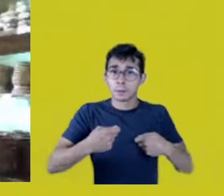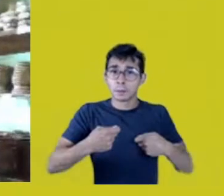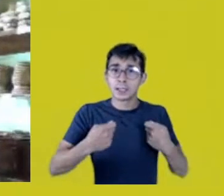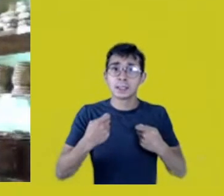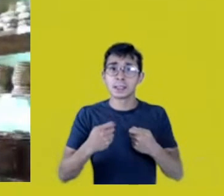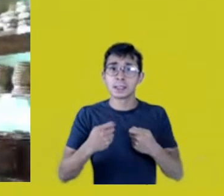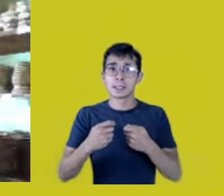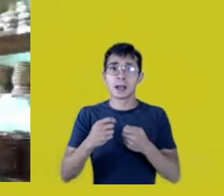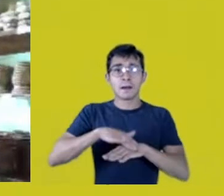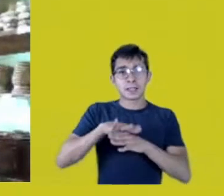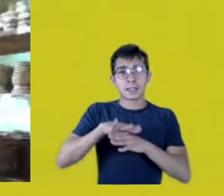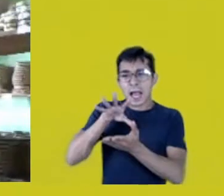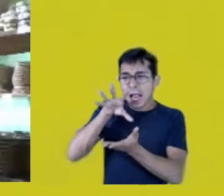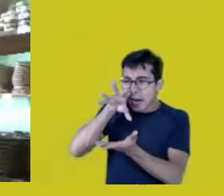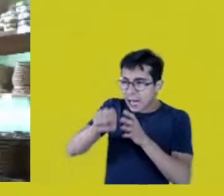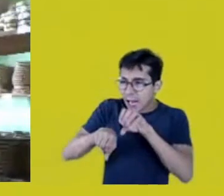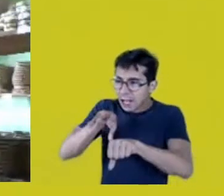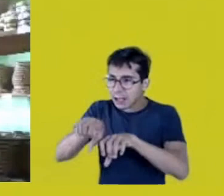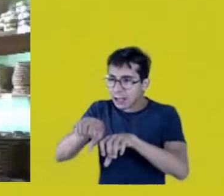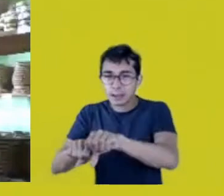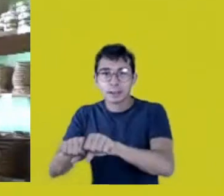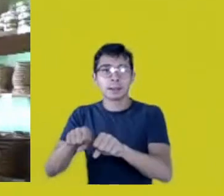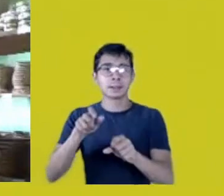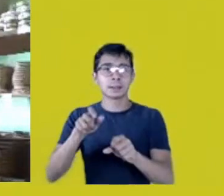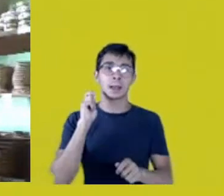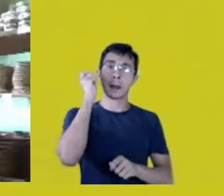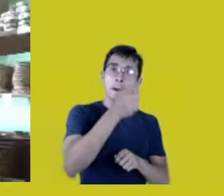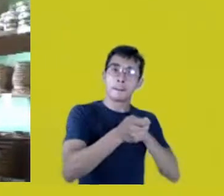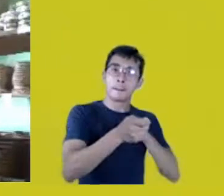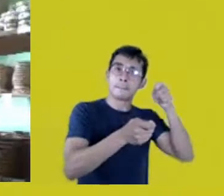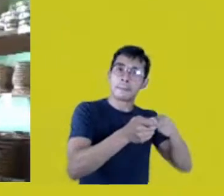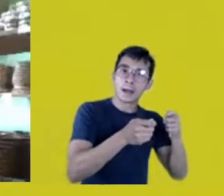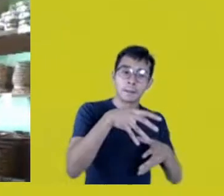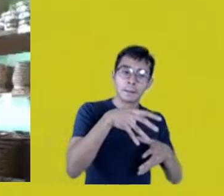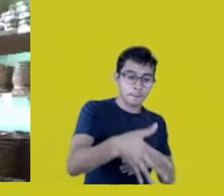to gather fruit, we need clean waters in the creeks.